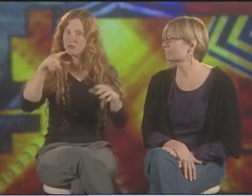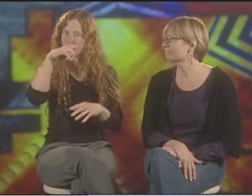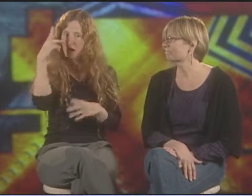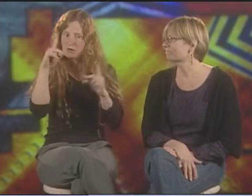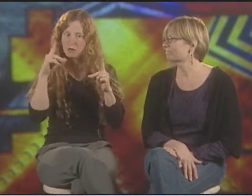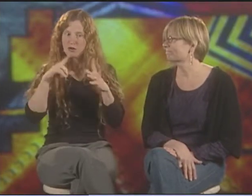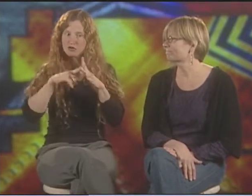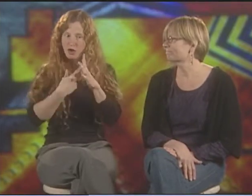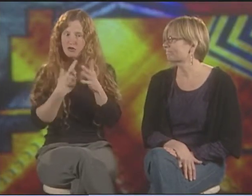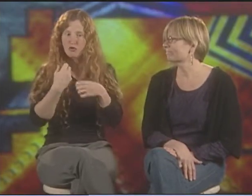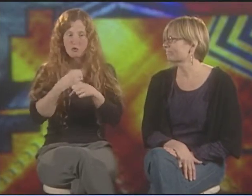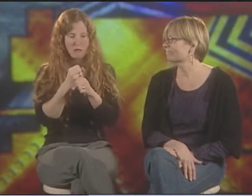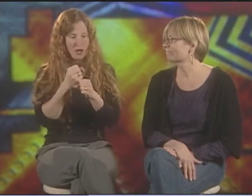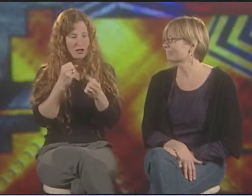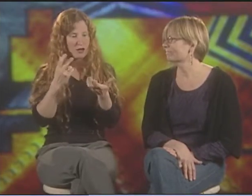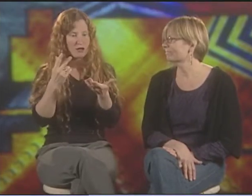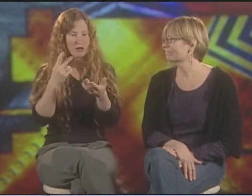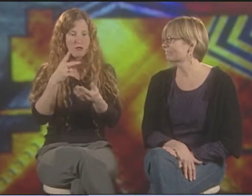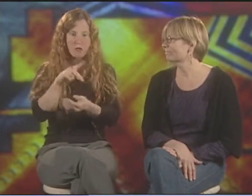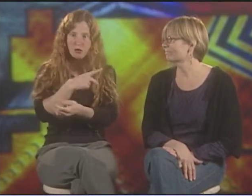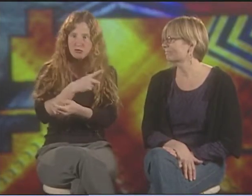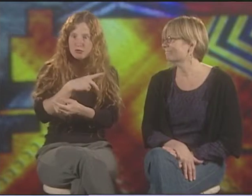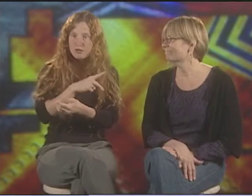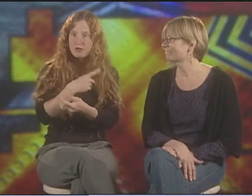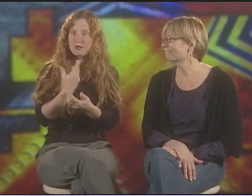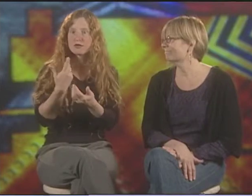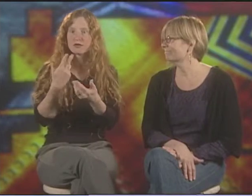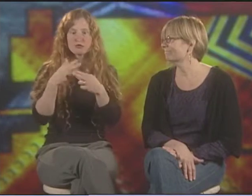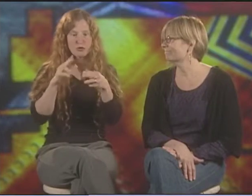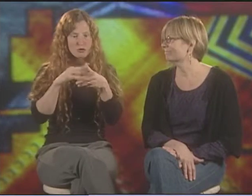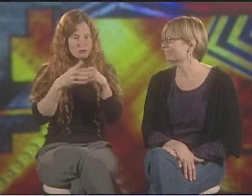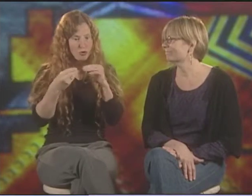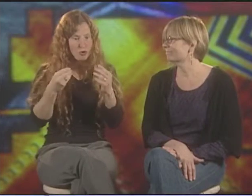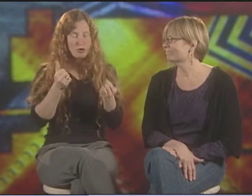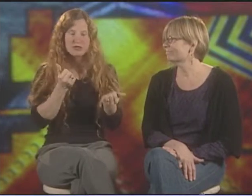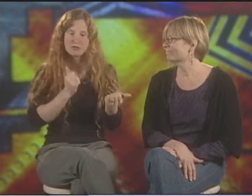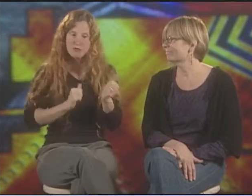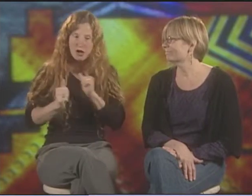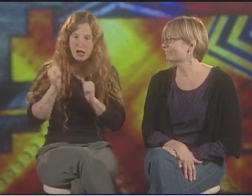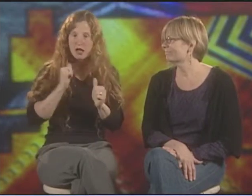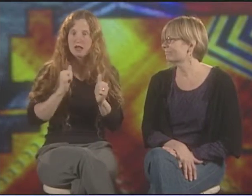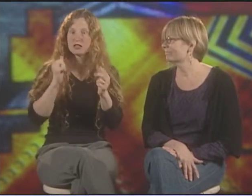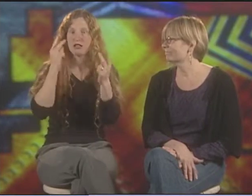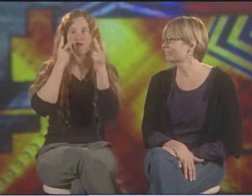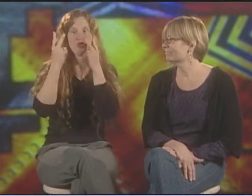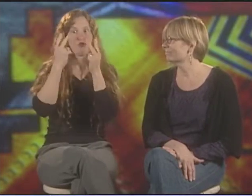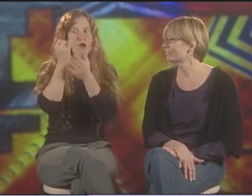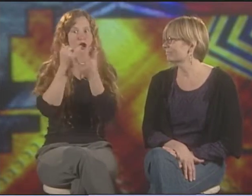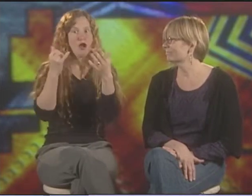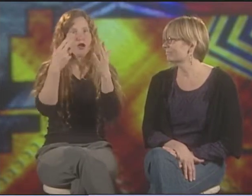IN NEW YORK CITY, THAT REALLY SPREAD INTO A LOT OF DIFFERENT AREAS, AND IT WAS EVIDENCED IN POETRY, STORIES, PLAYS,